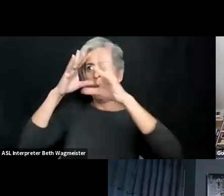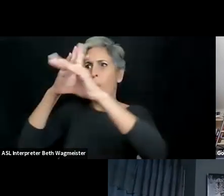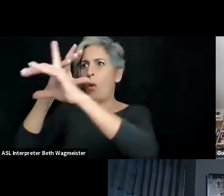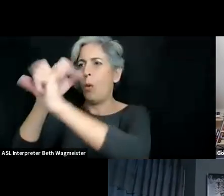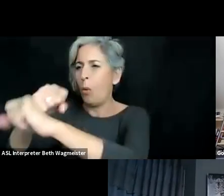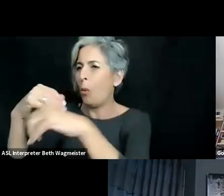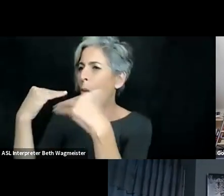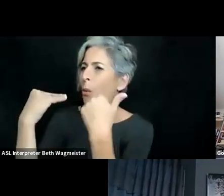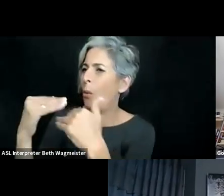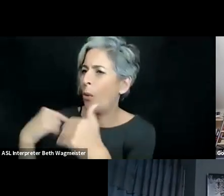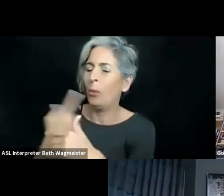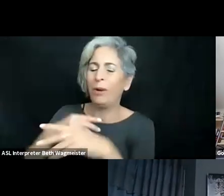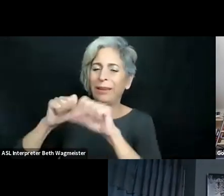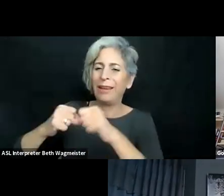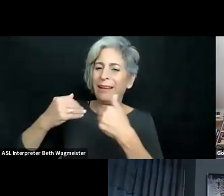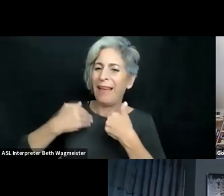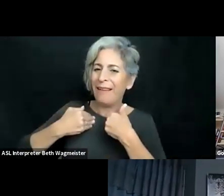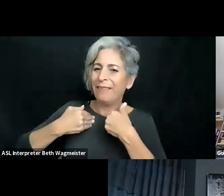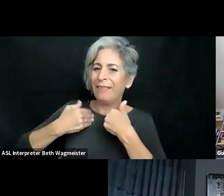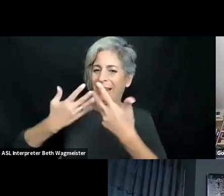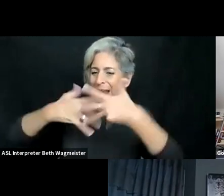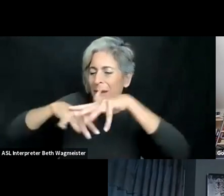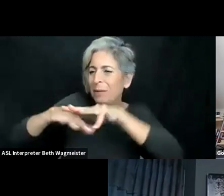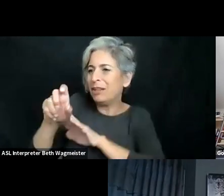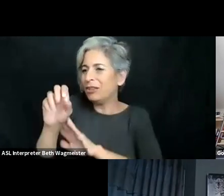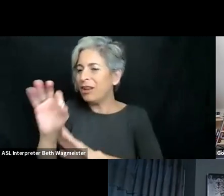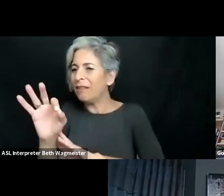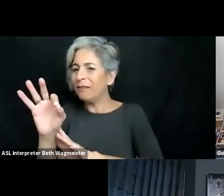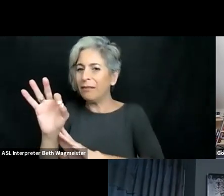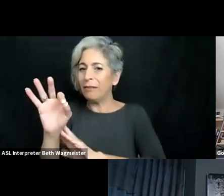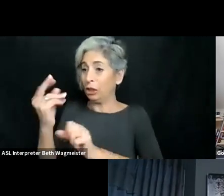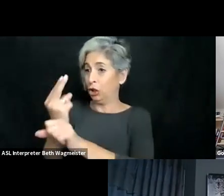I my background is computer science, and I really find it